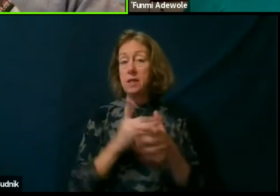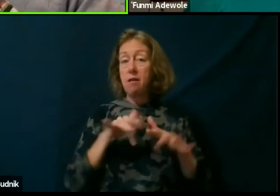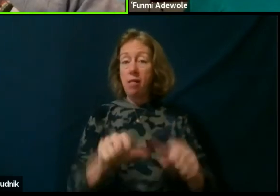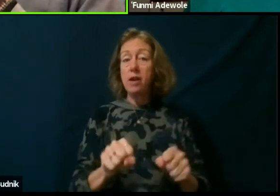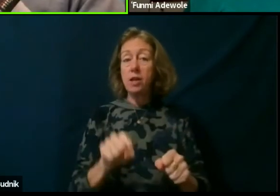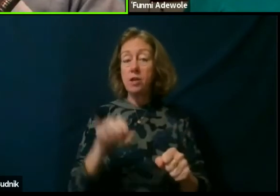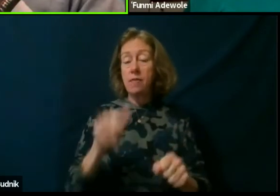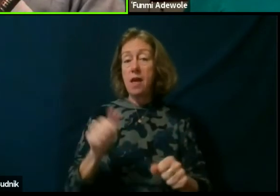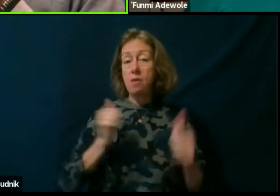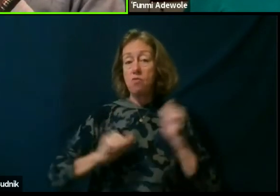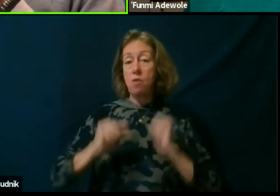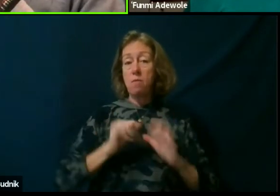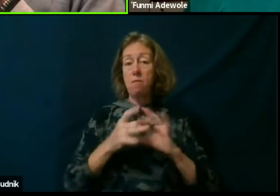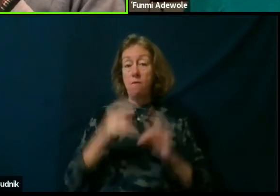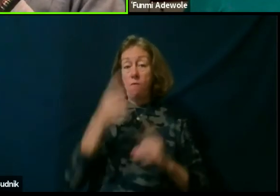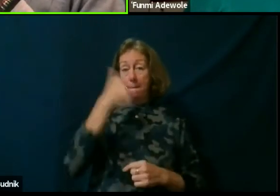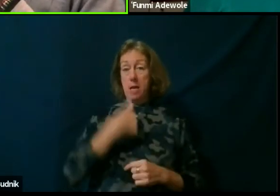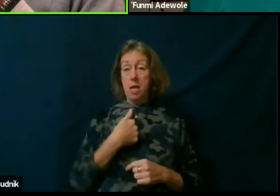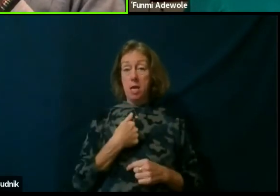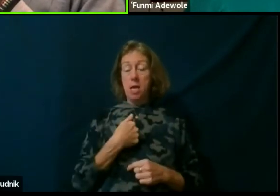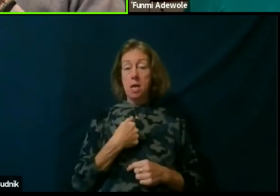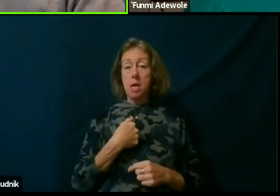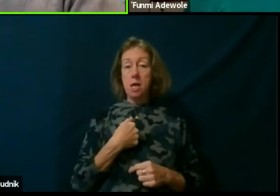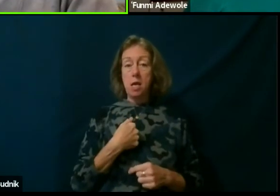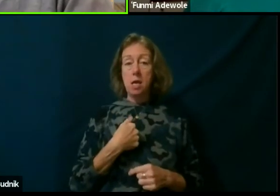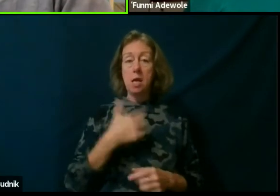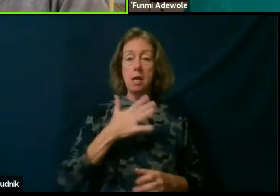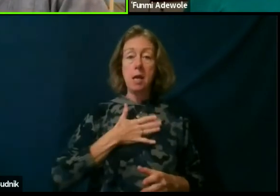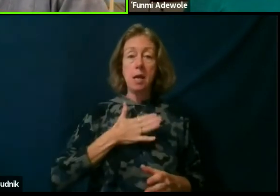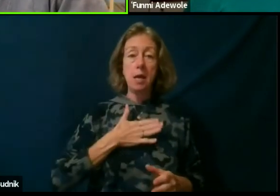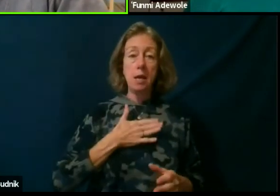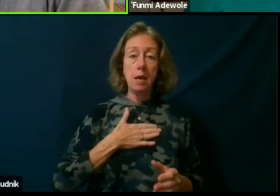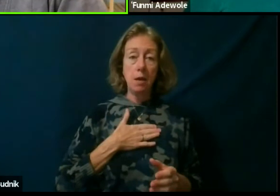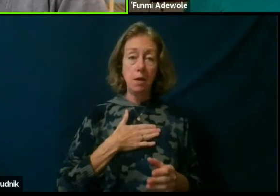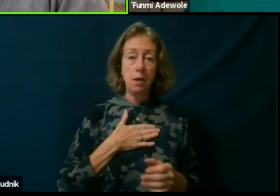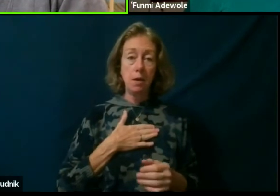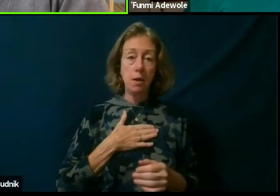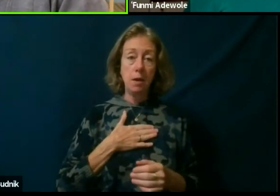for me, might give us an opportunity